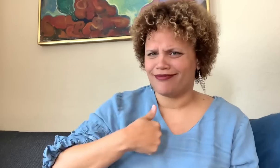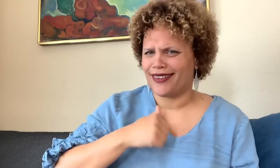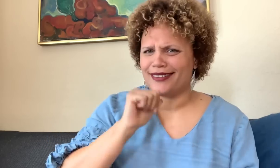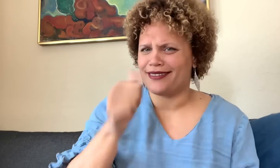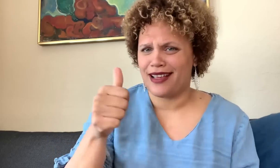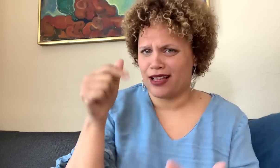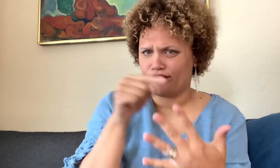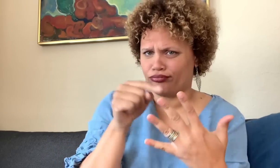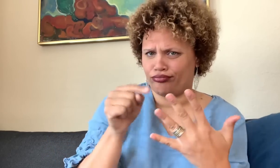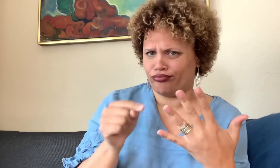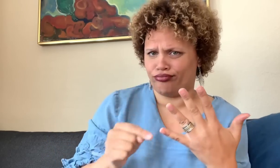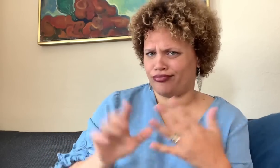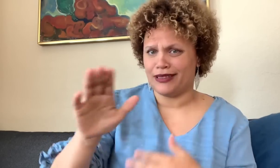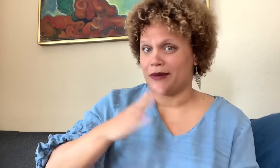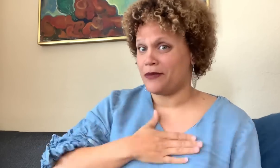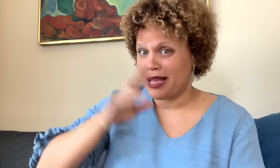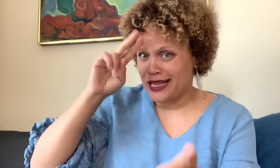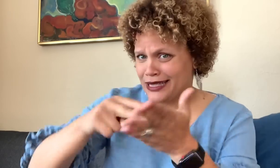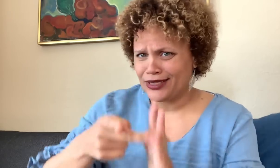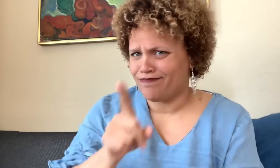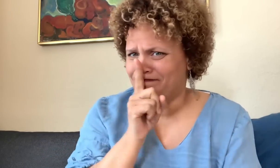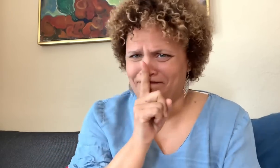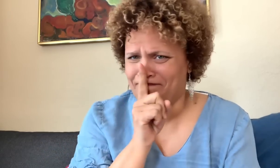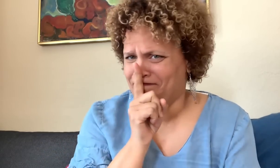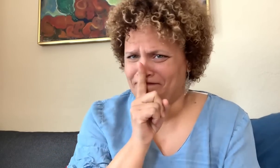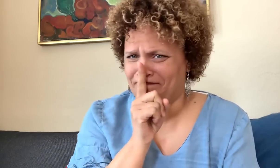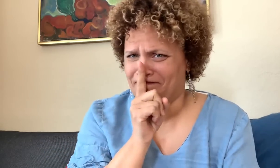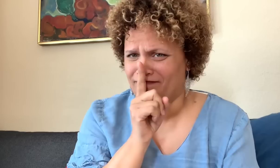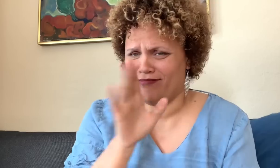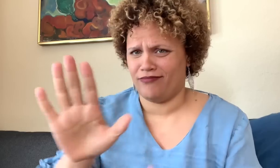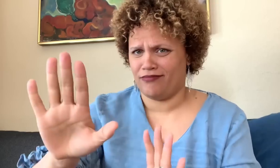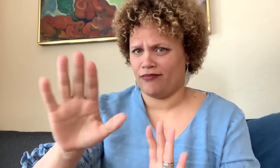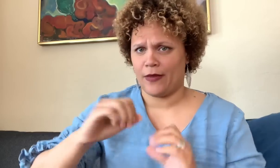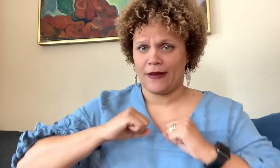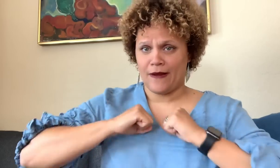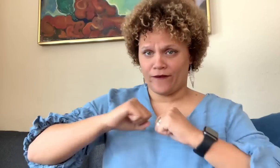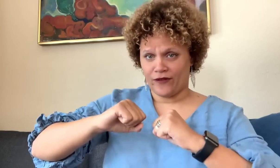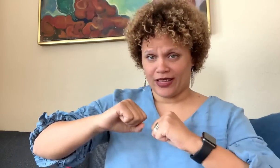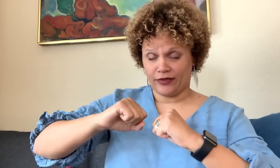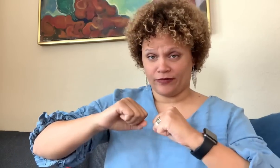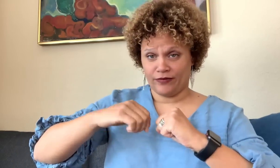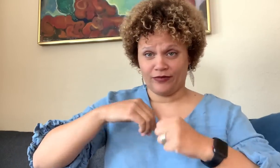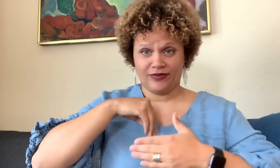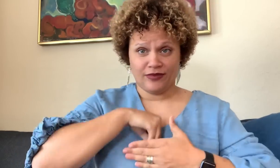person takes on a defensive stance, denying any accusation of causing harm.